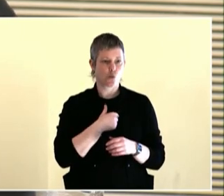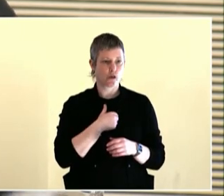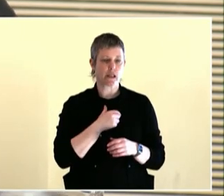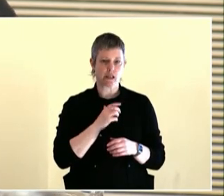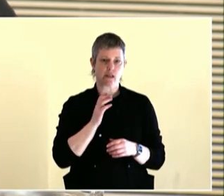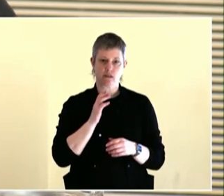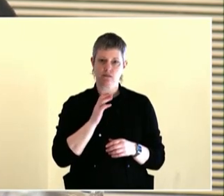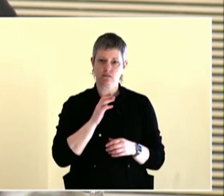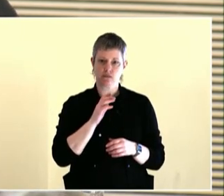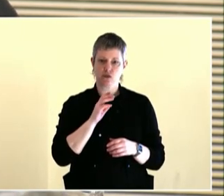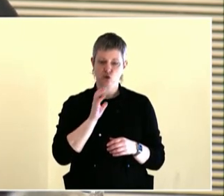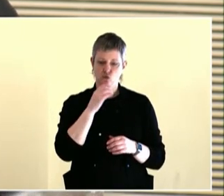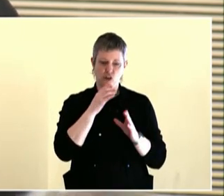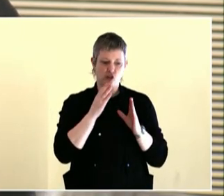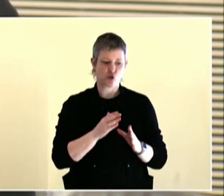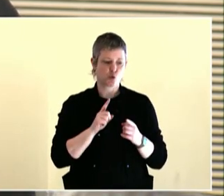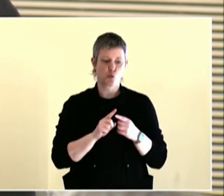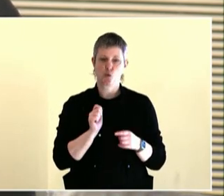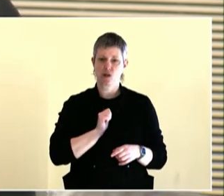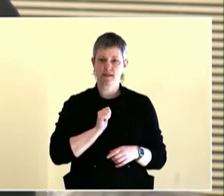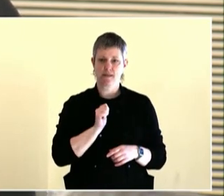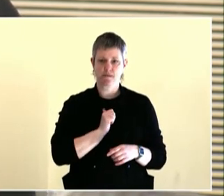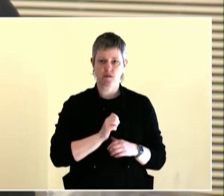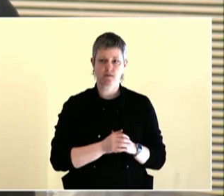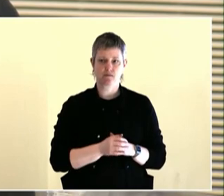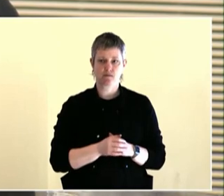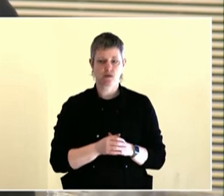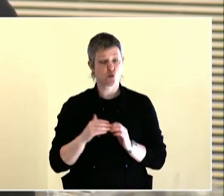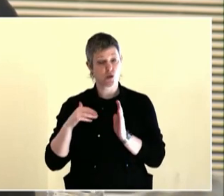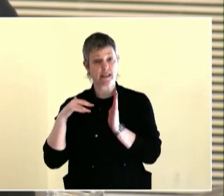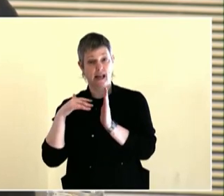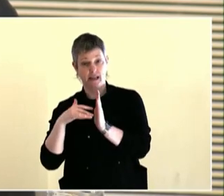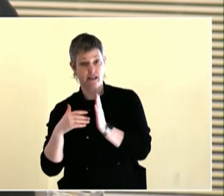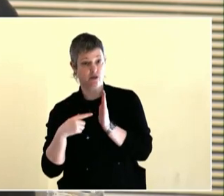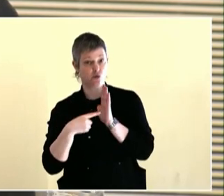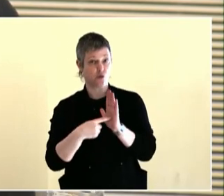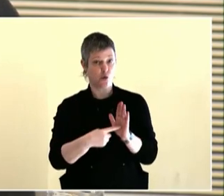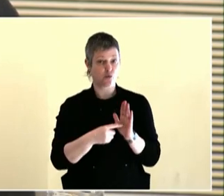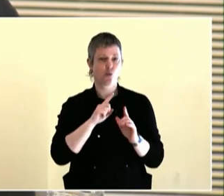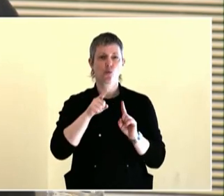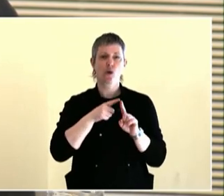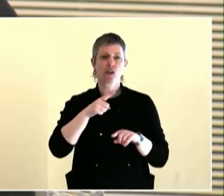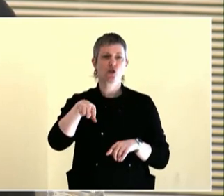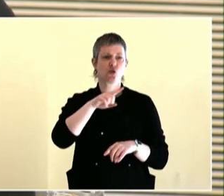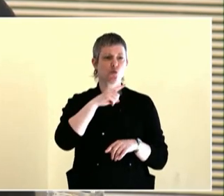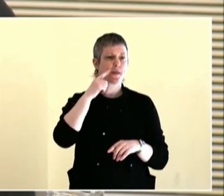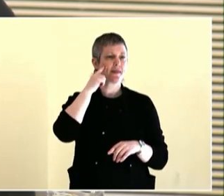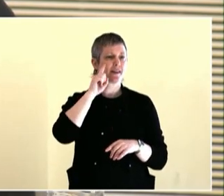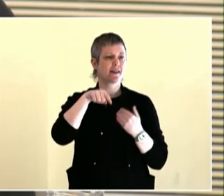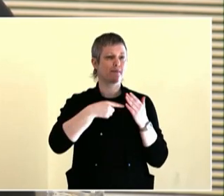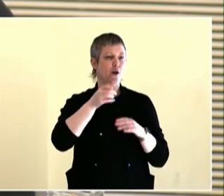your own, close your eyes, do whatever you need to do, journal, draw. Think about how much has changed